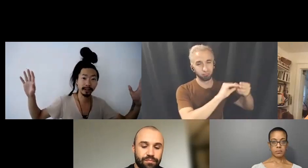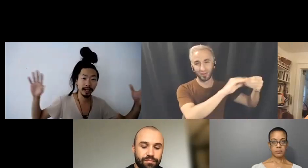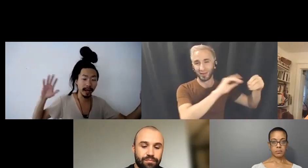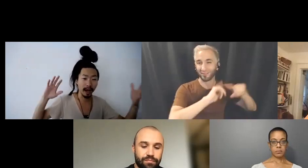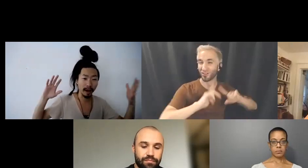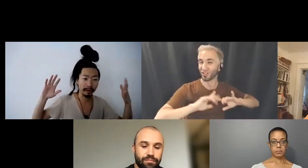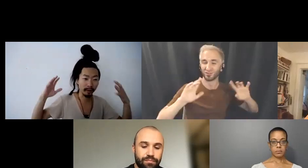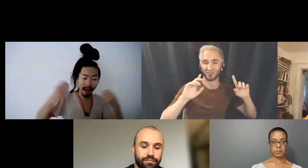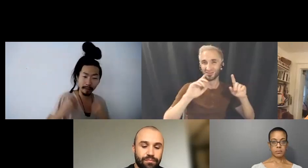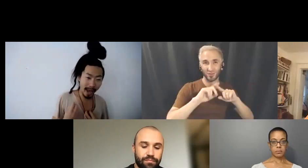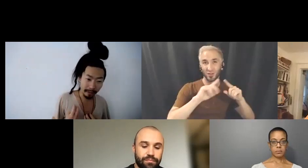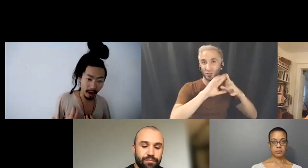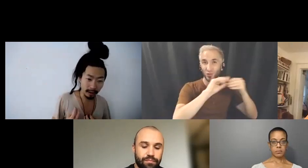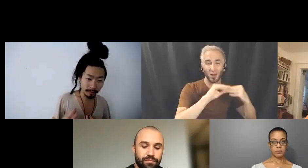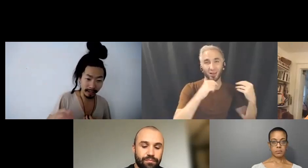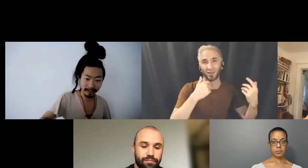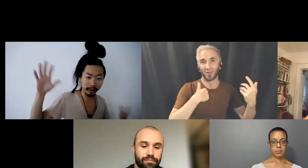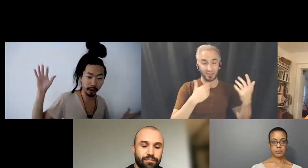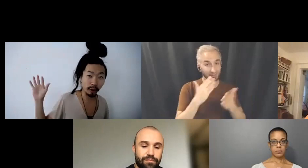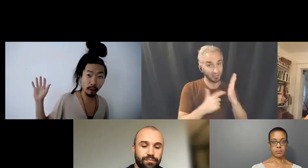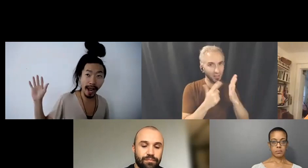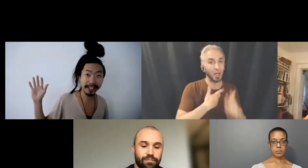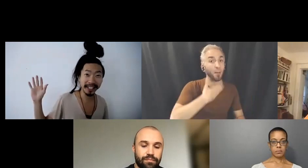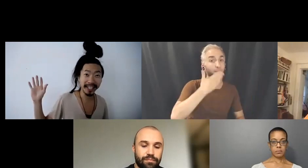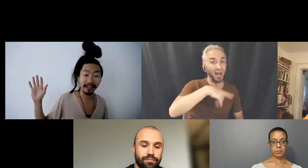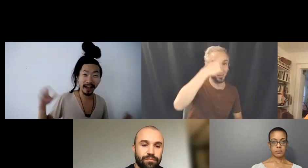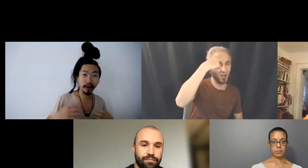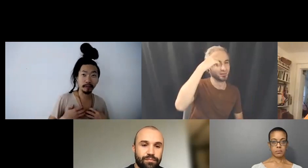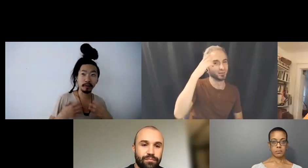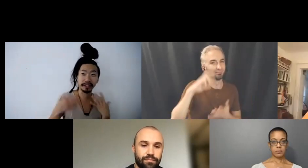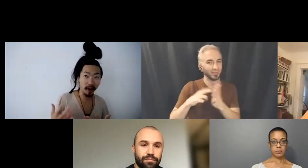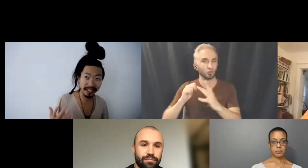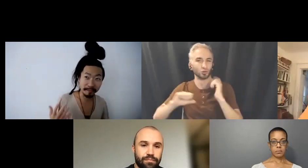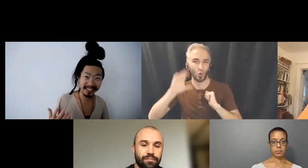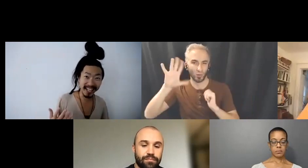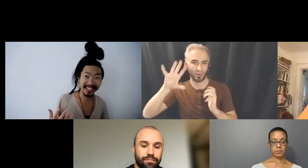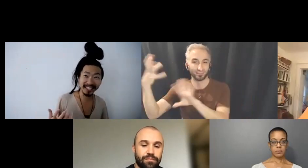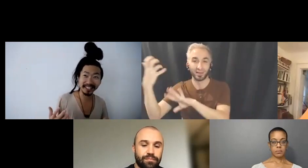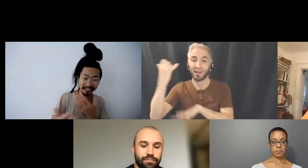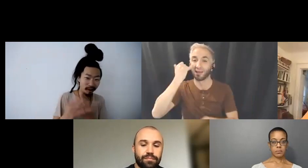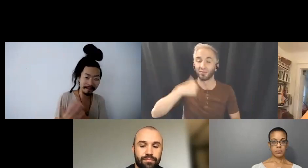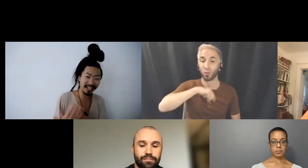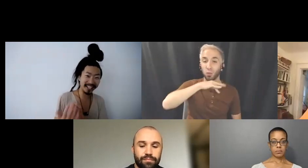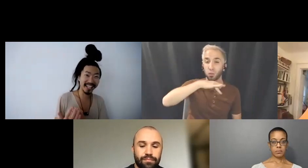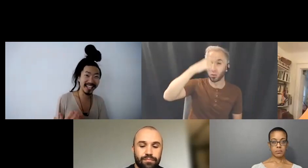that if I have a bad thought sometimes, the show will crash. If I would come in with a toxic mindset, the software might not like it.